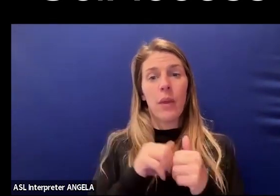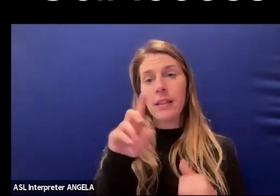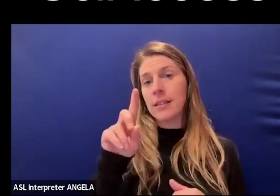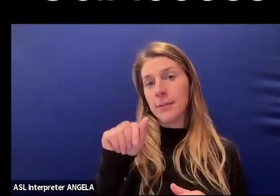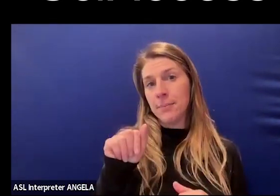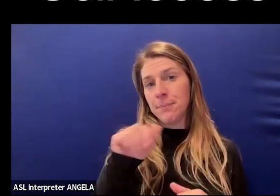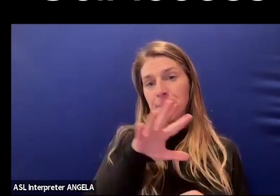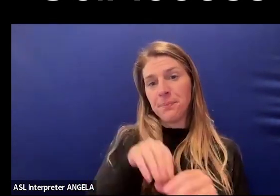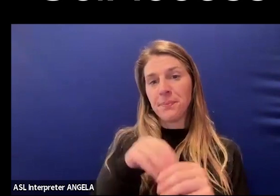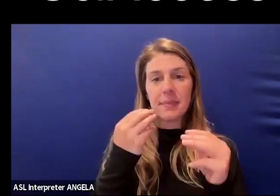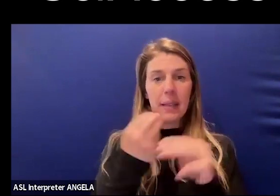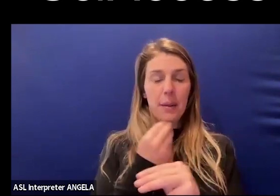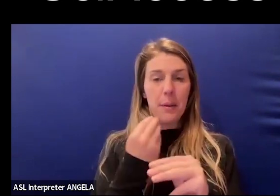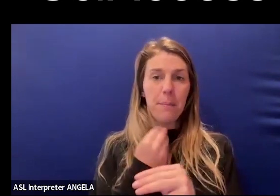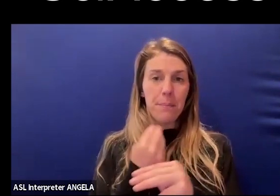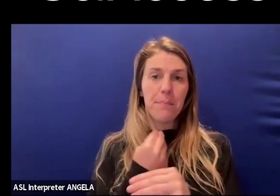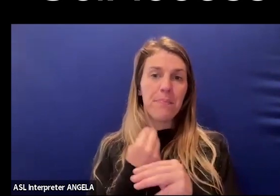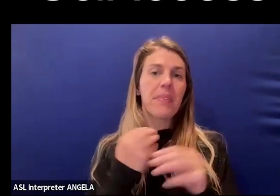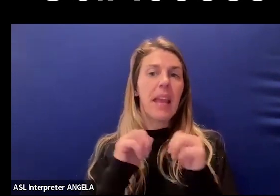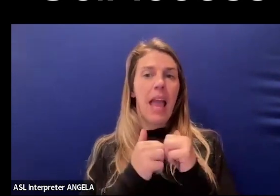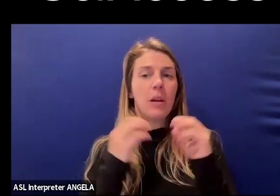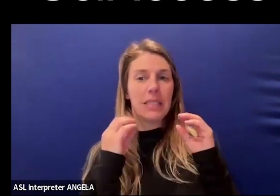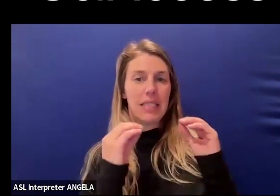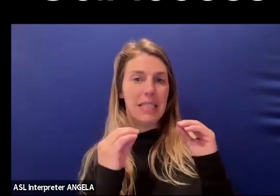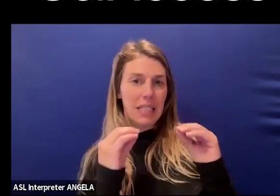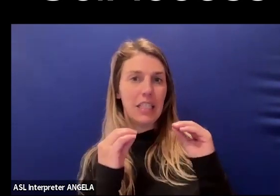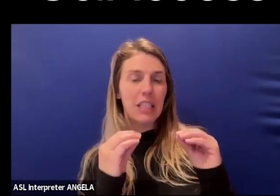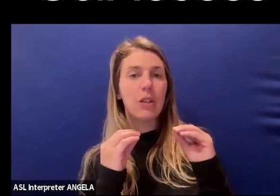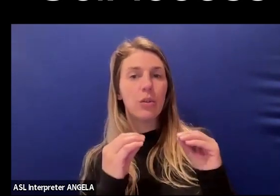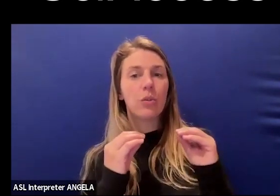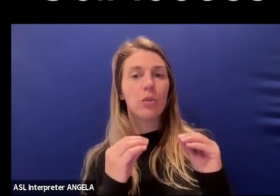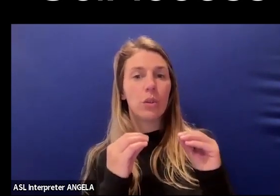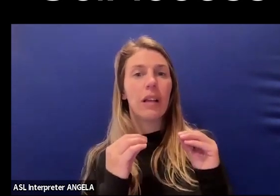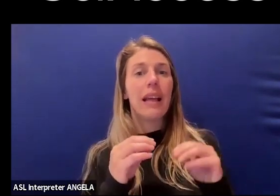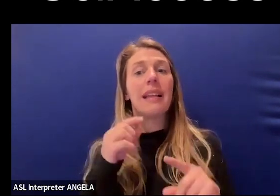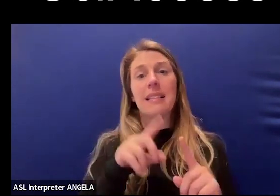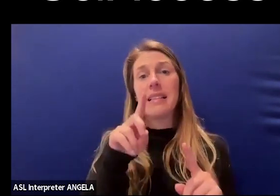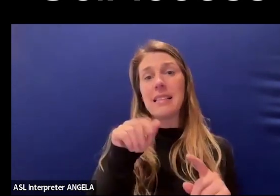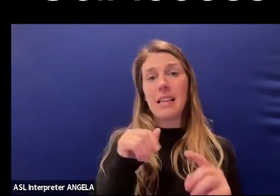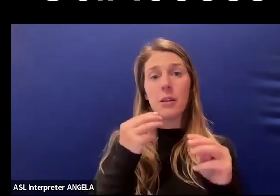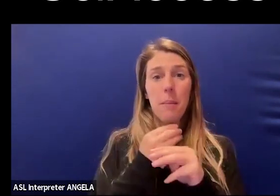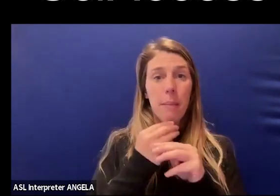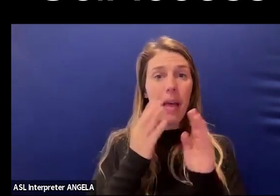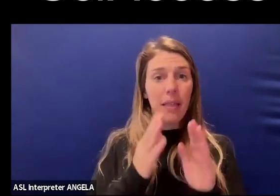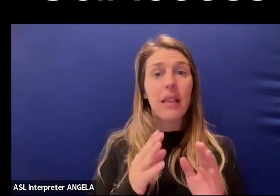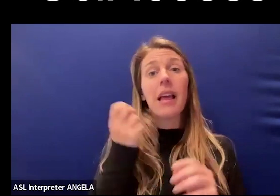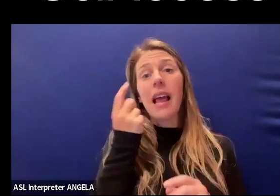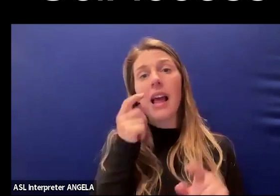within mathematics, and how to teach as a disabled mathematician, but also how do you teach